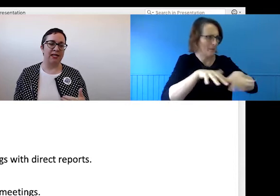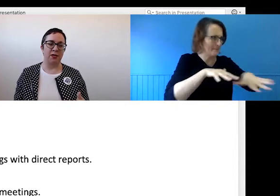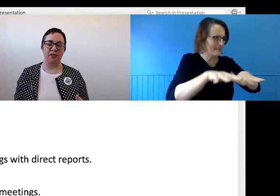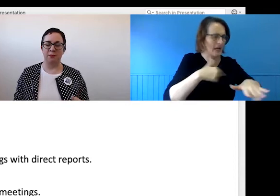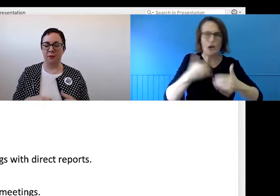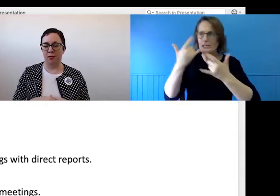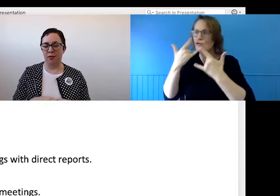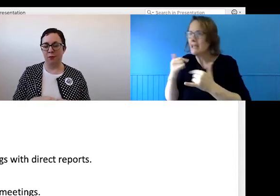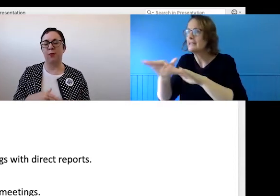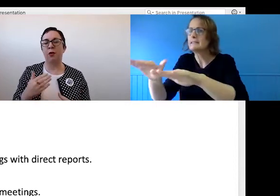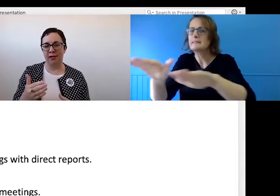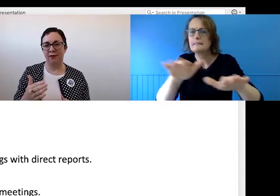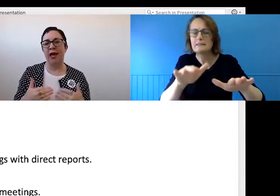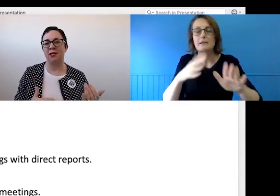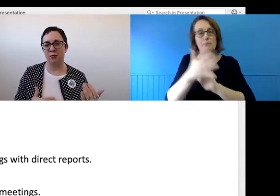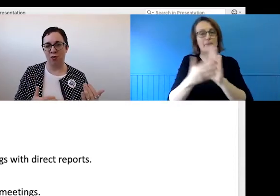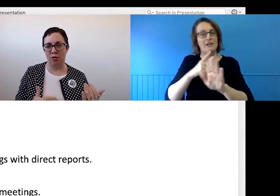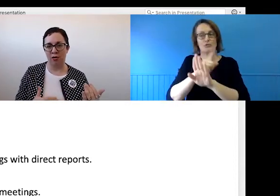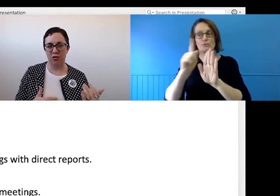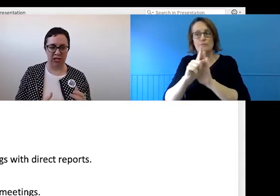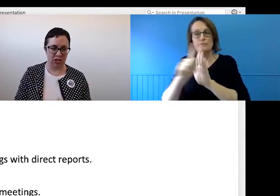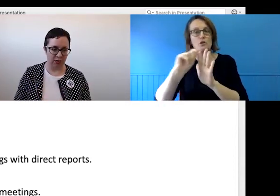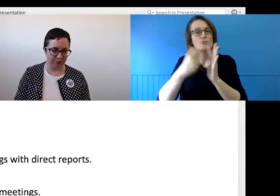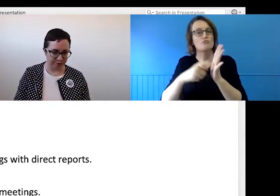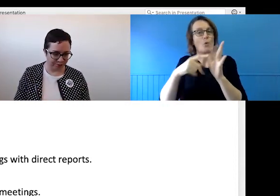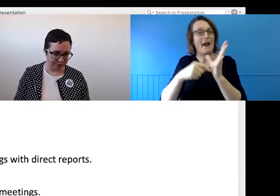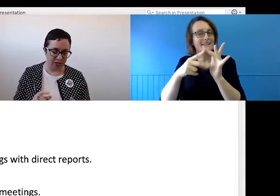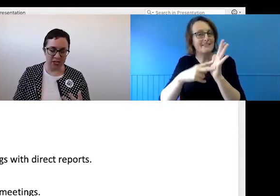means we have to be both more proactive and more strategic. So